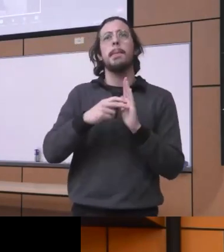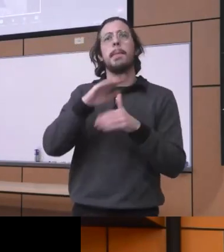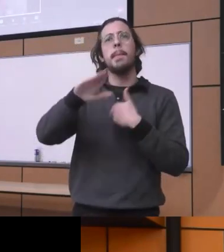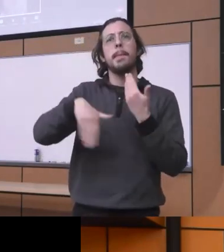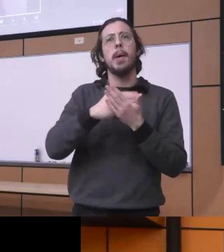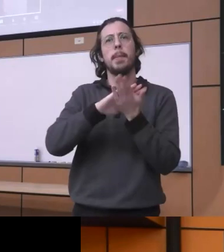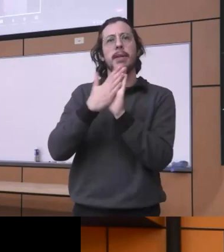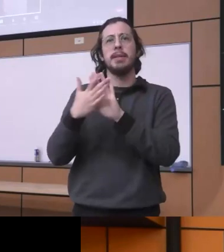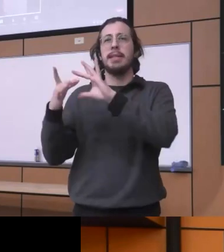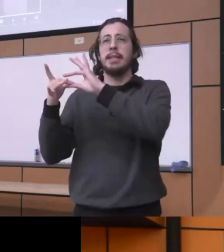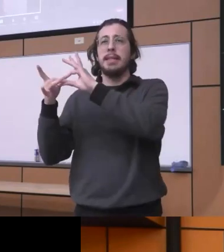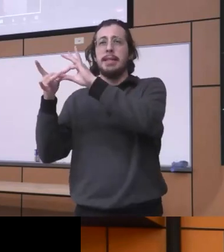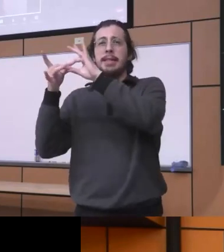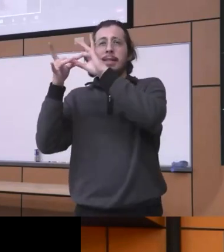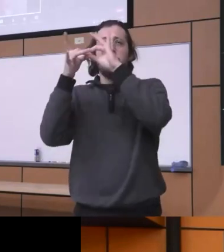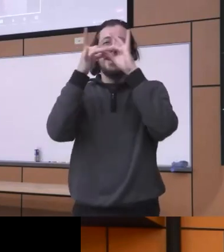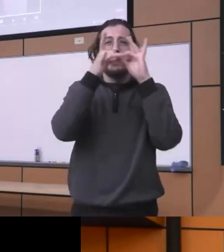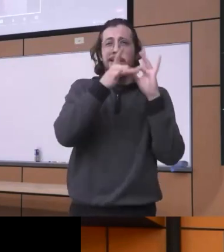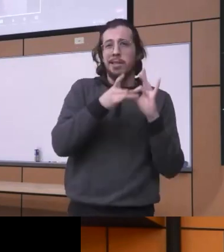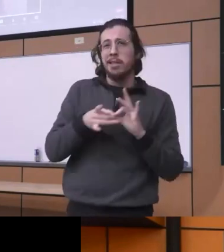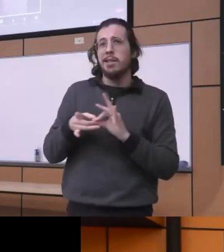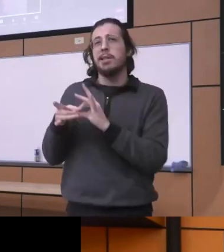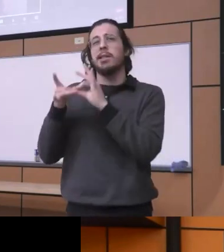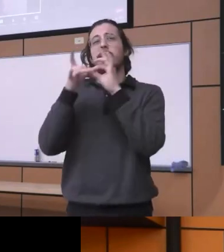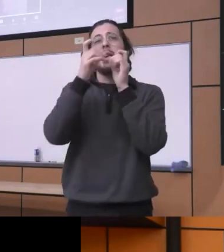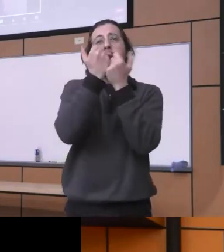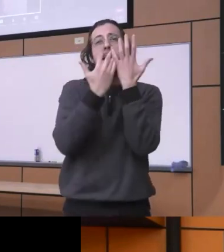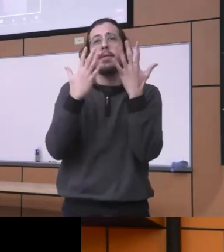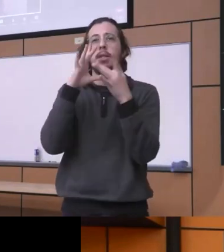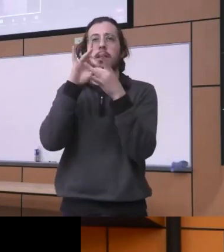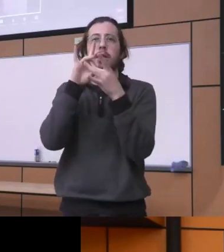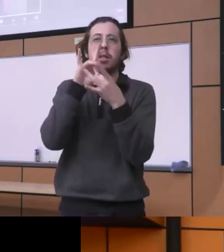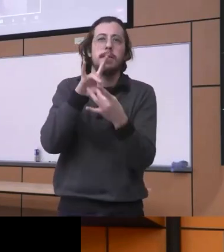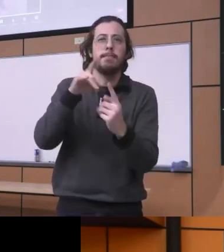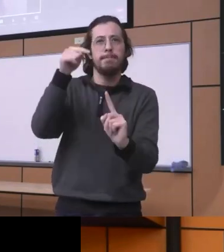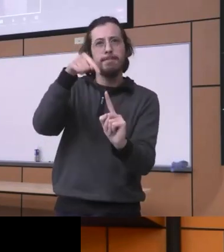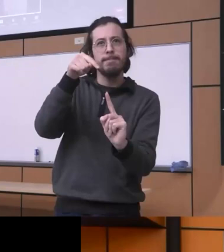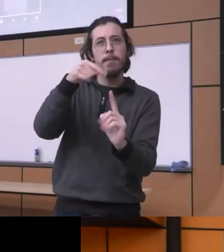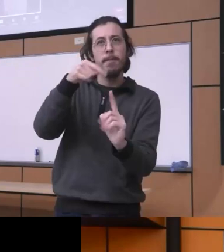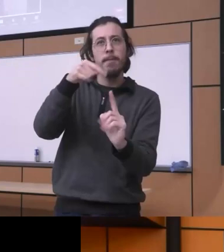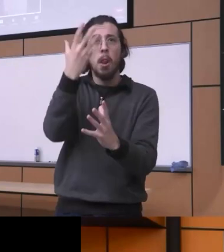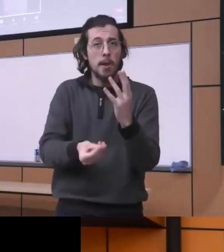web of 3D you know everything revolves around you know these kind of lack of resources and